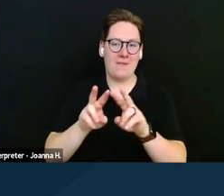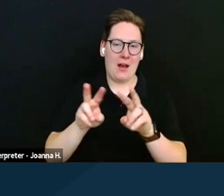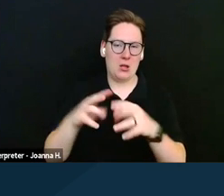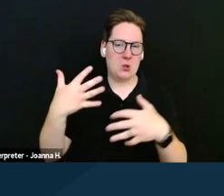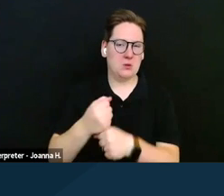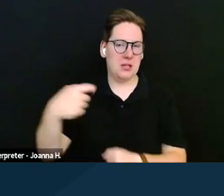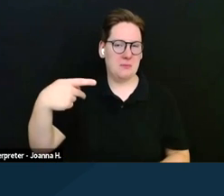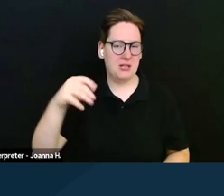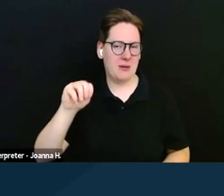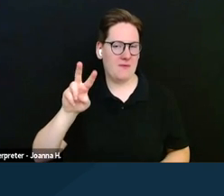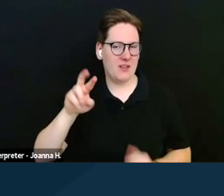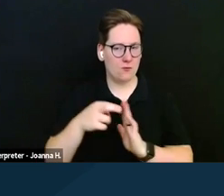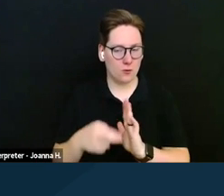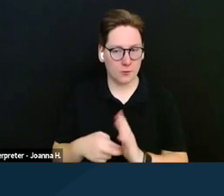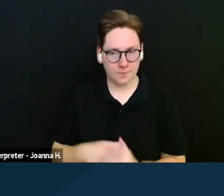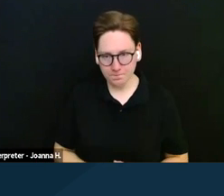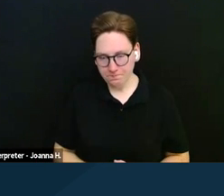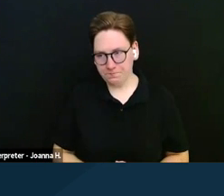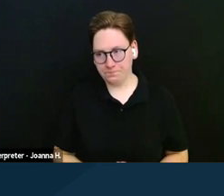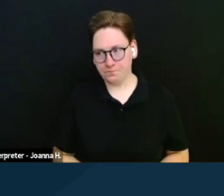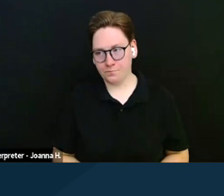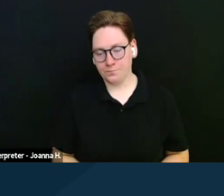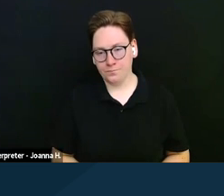And if the SSI beneficiary lives with somebody